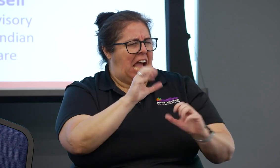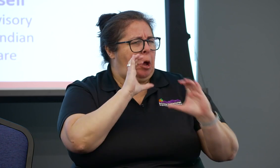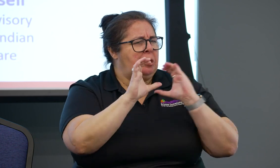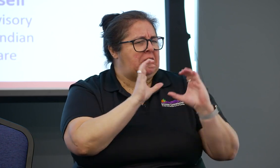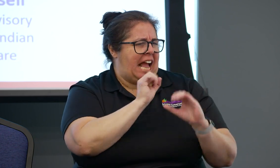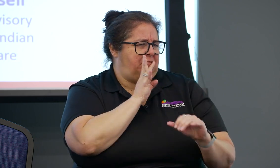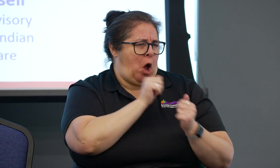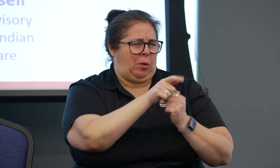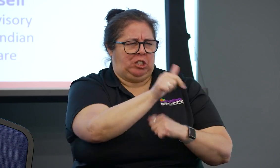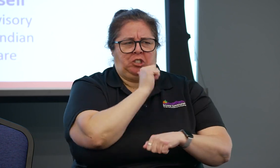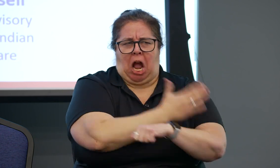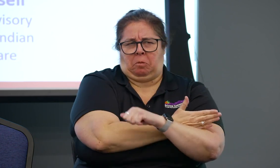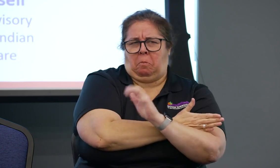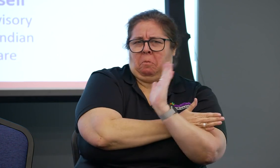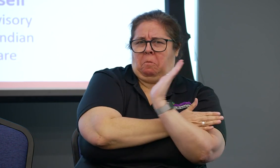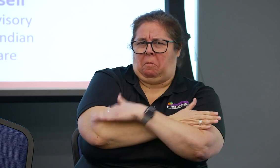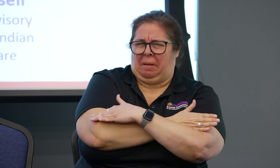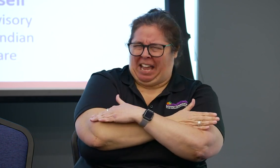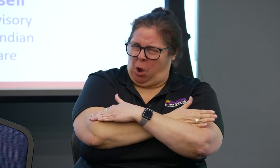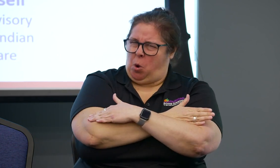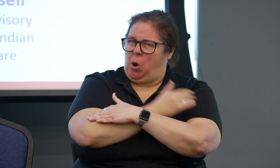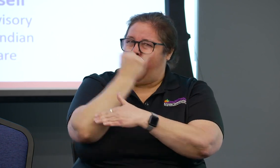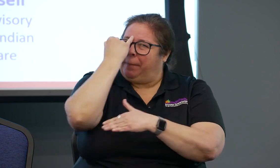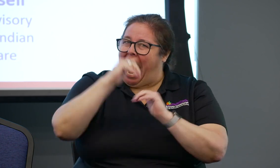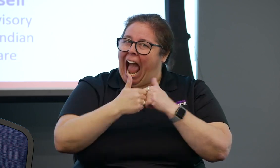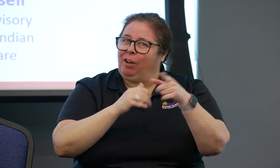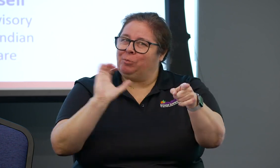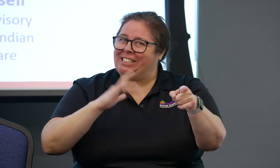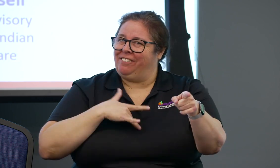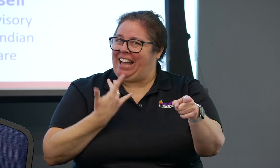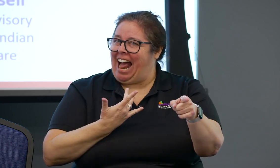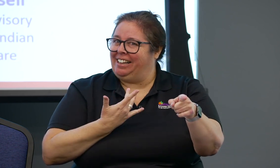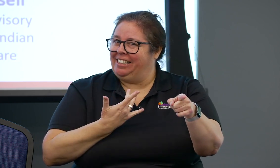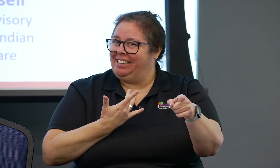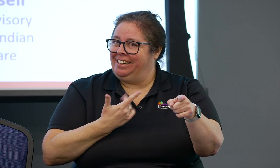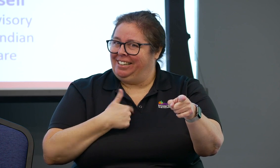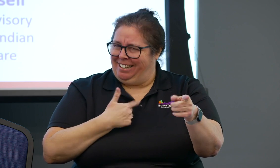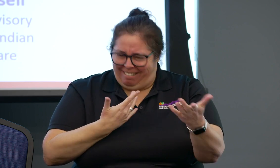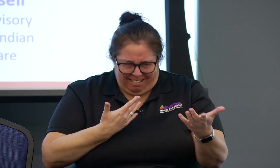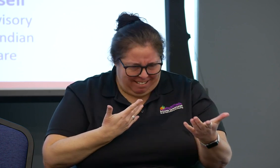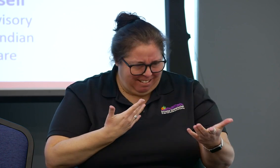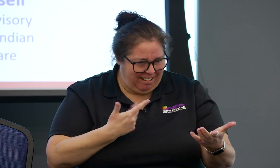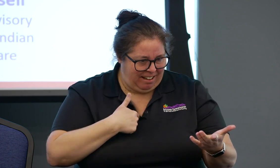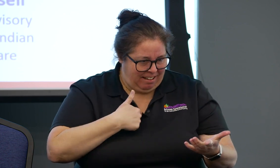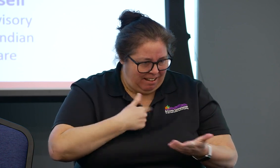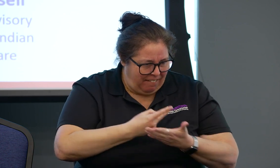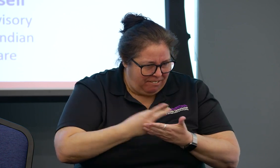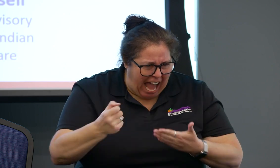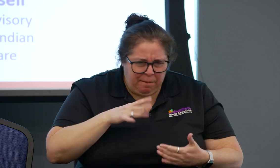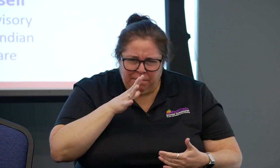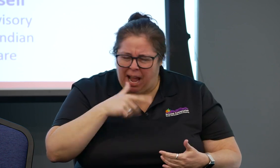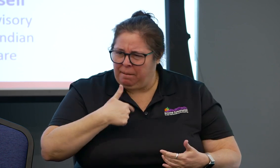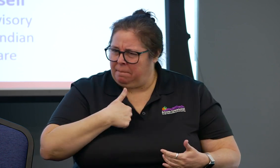and asked them to take their mask down so that she could read their lips, the medical professionals refused